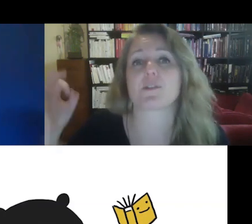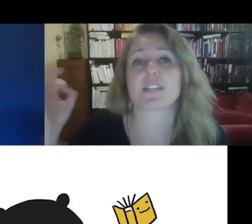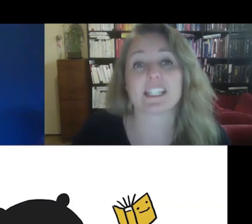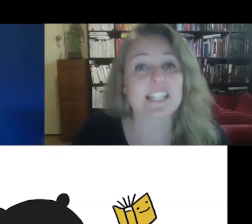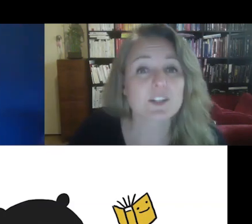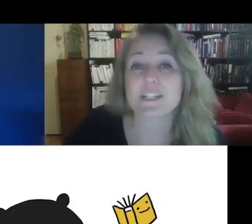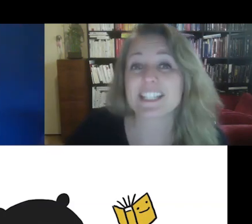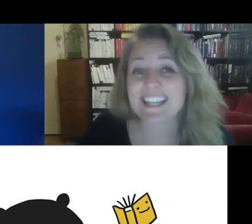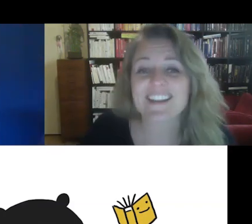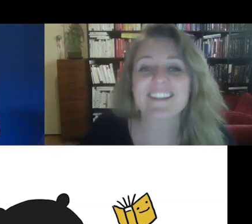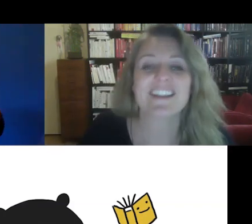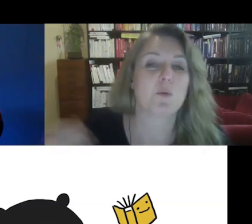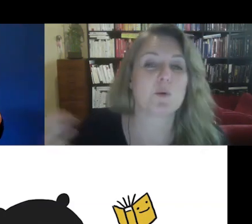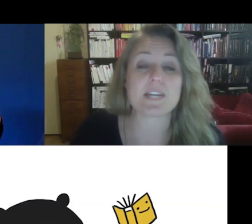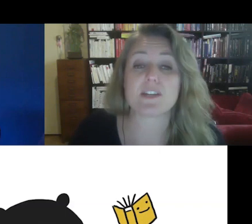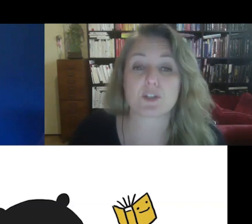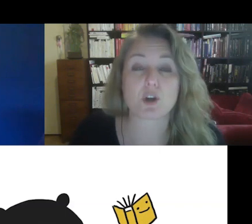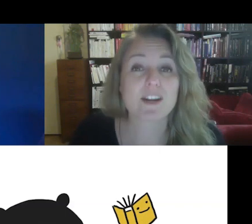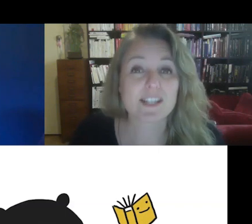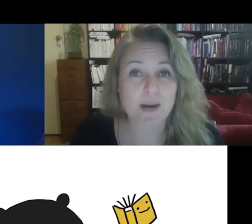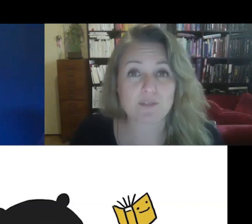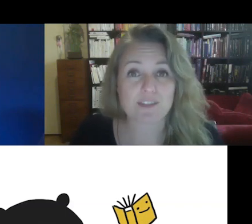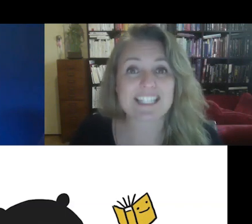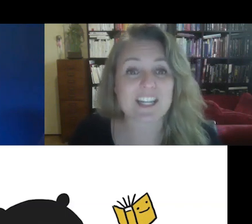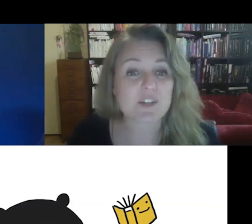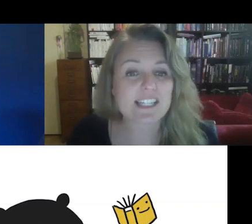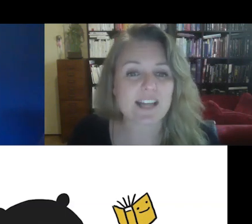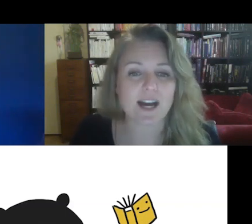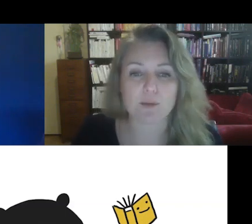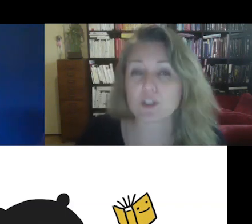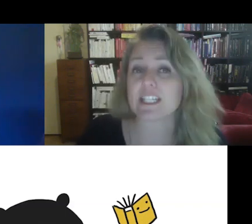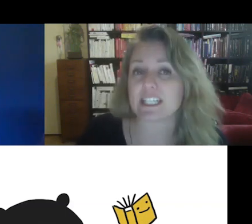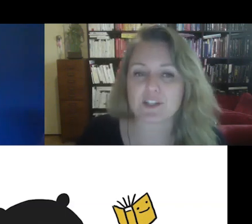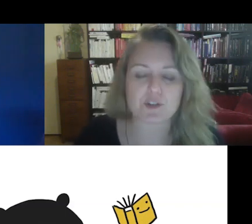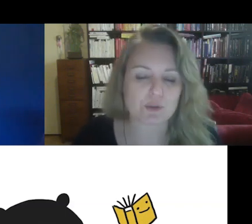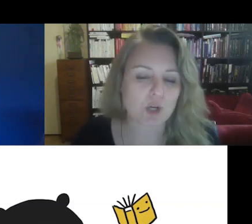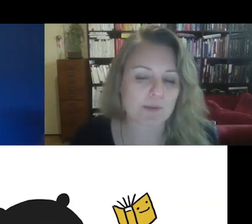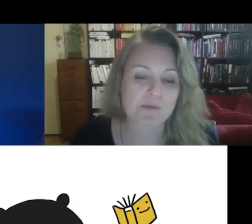Elliott, who is here, will be giving a talk as part of this series, looking into copyright.